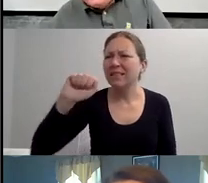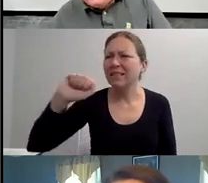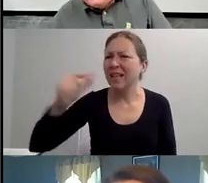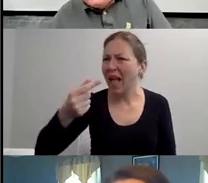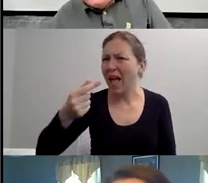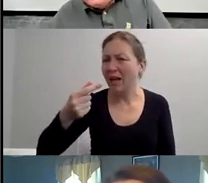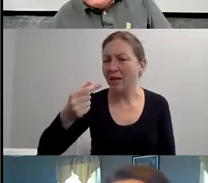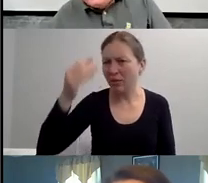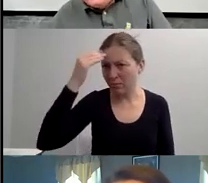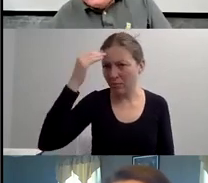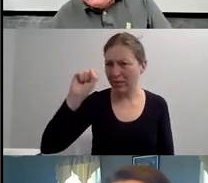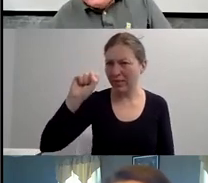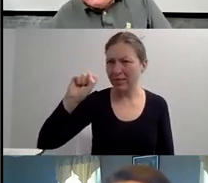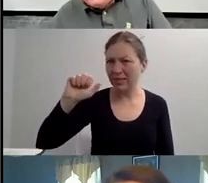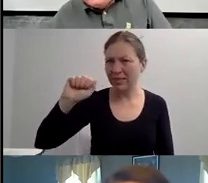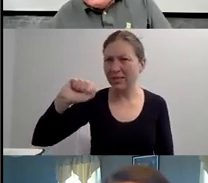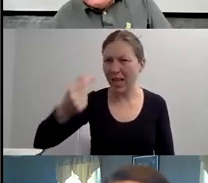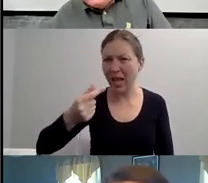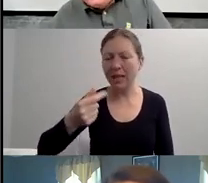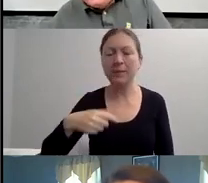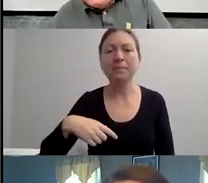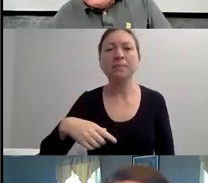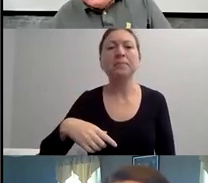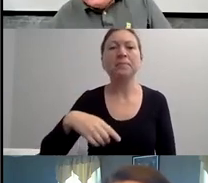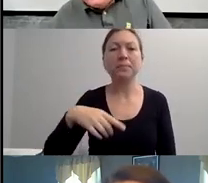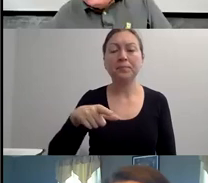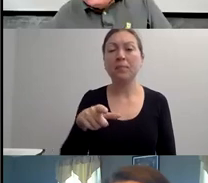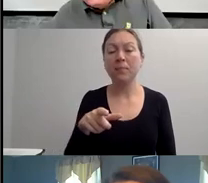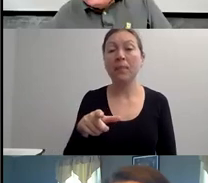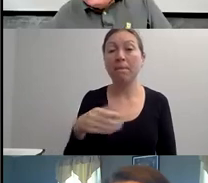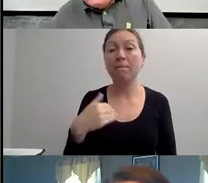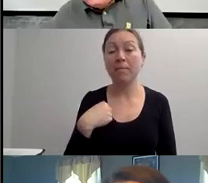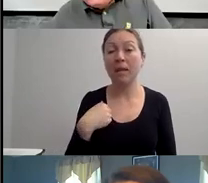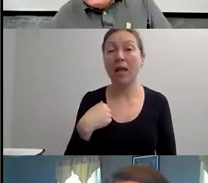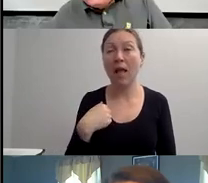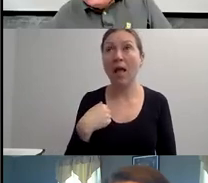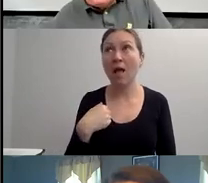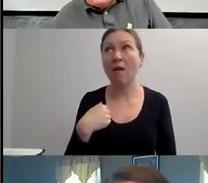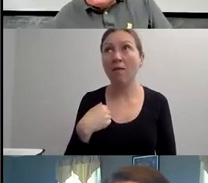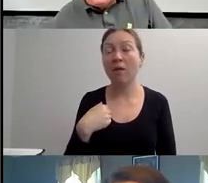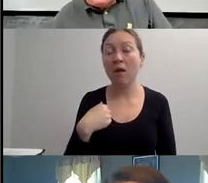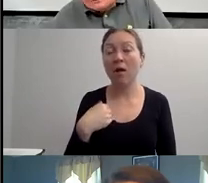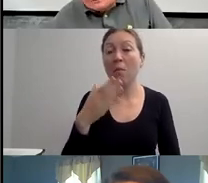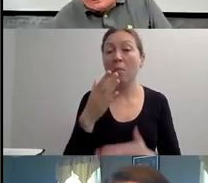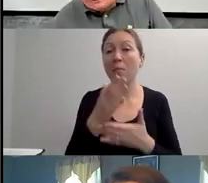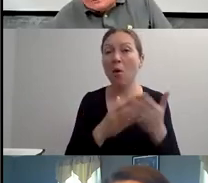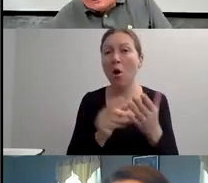AND THE PROBLEM IS HAVING A DISABILITY. AND THE ANSWER TO THE PROBLEM IS OVERCOMING THE DISABILITY."